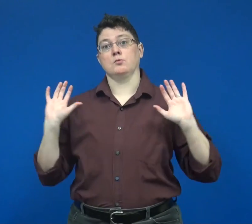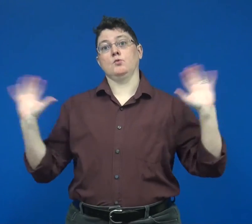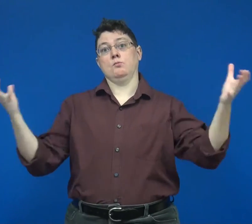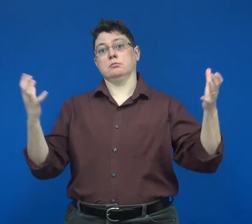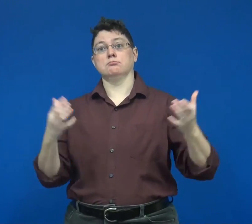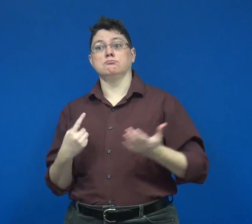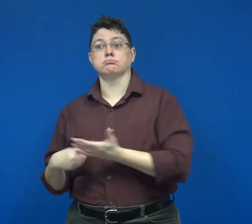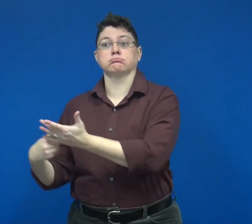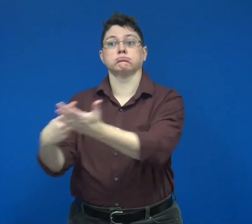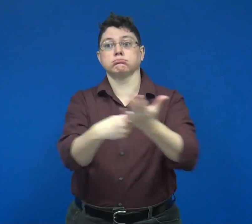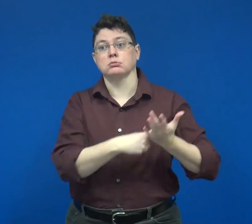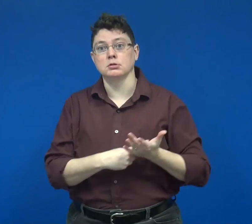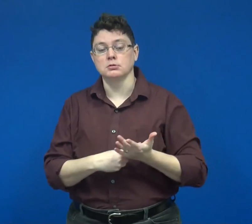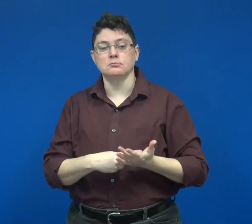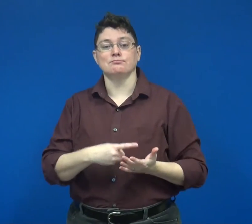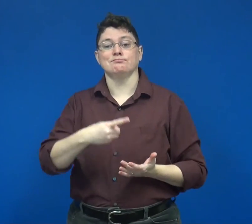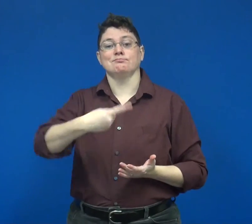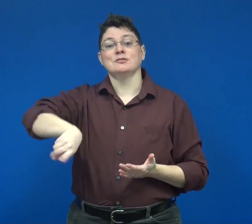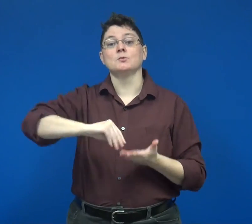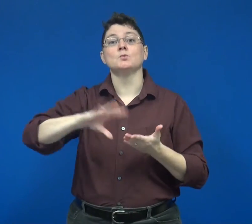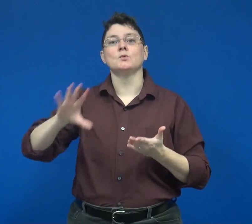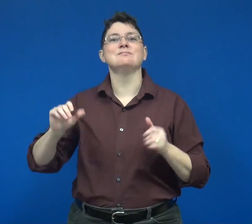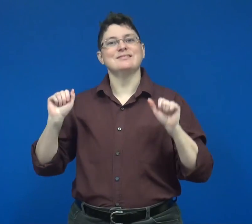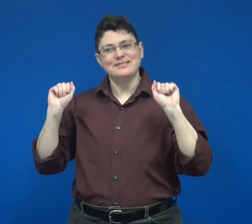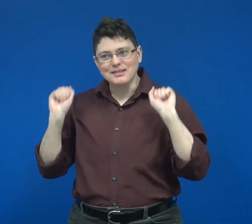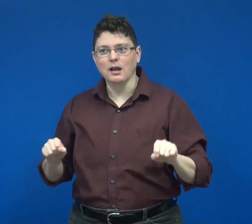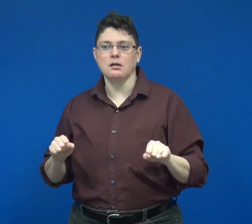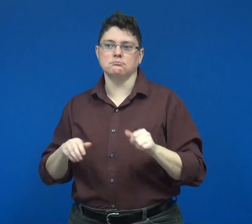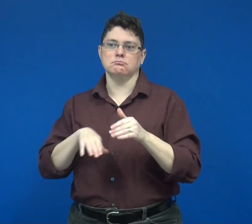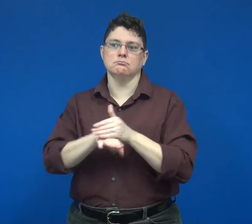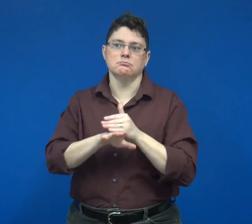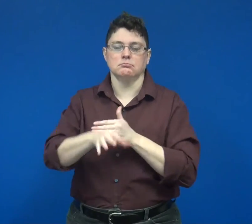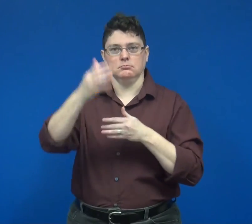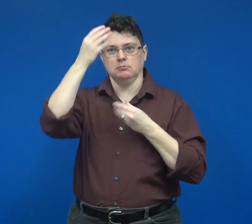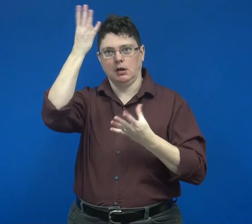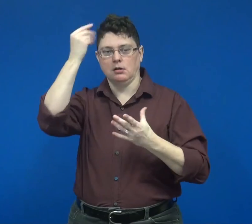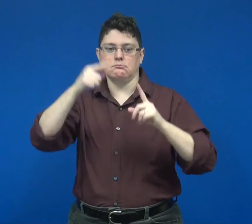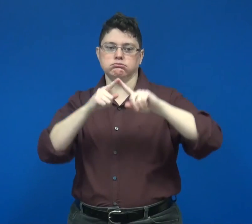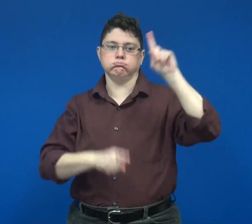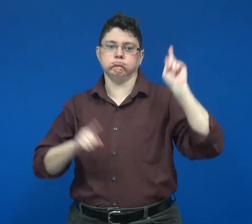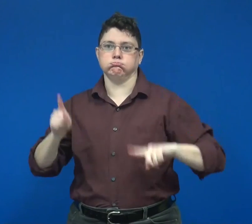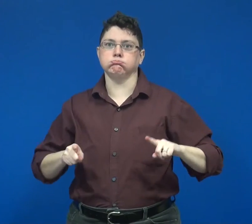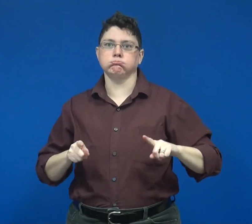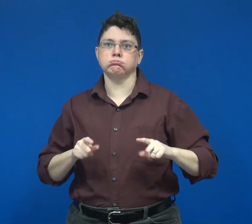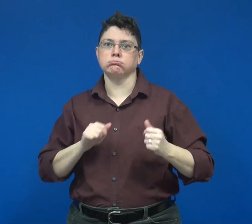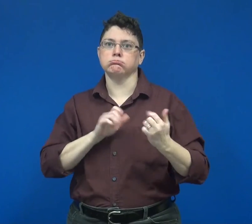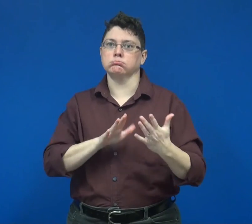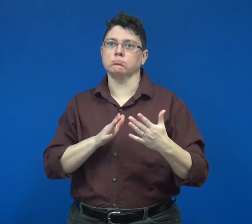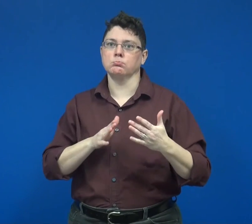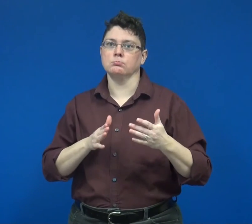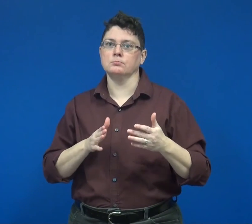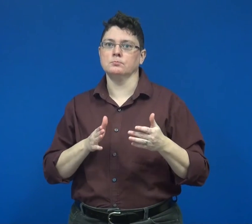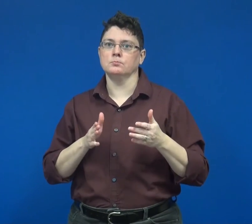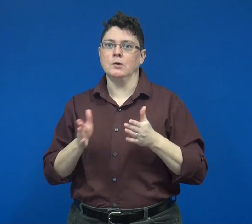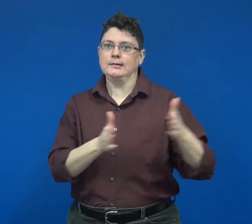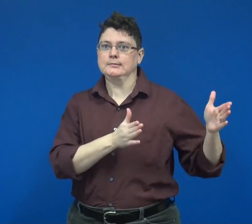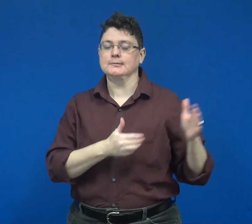students were able to access the content in a variety of ways.